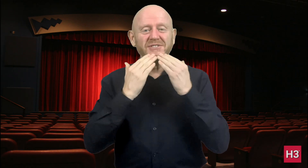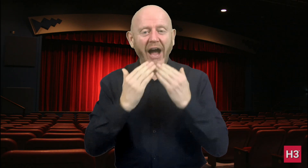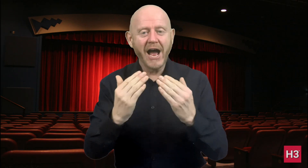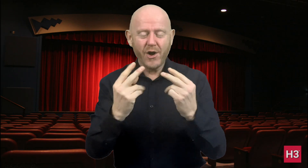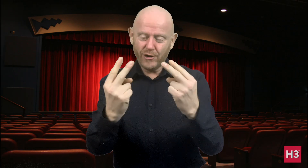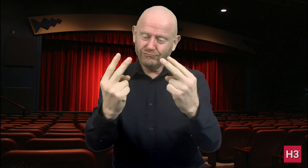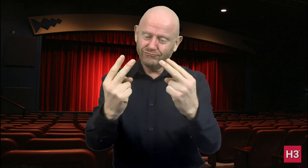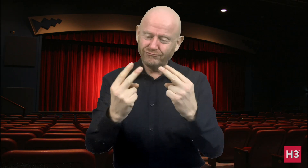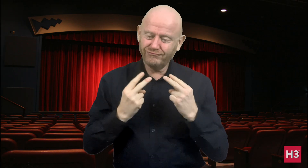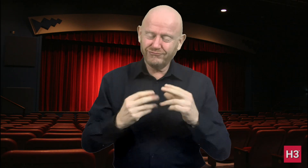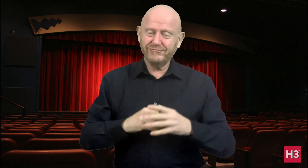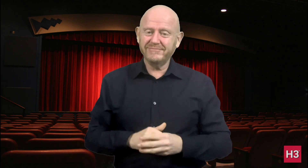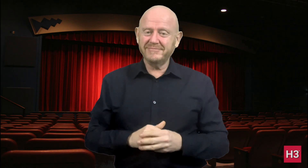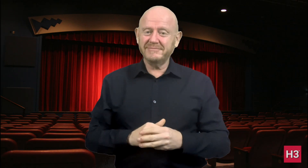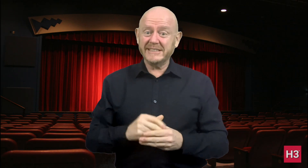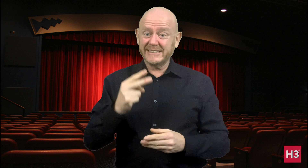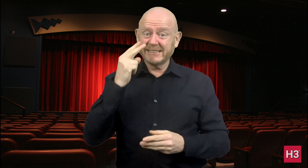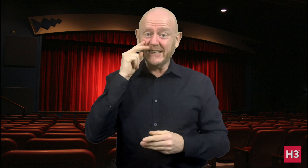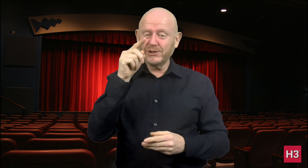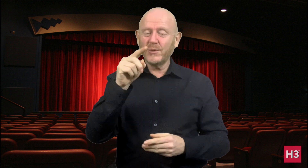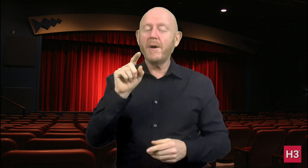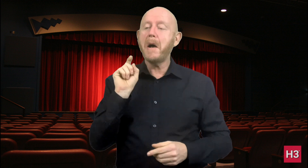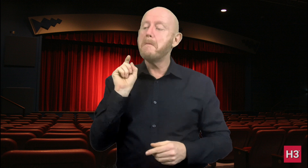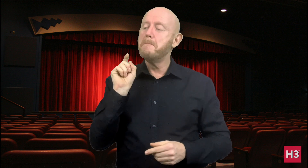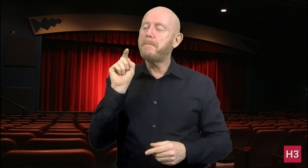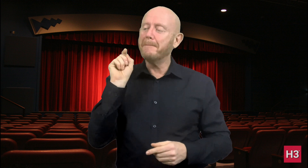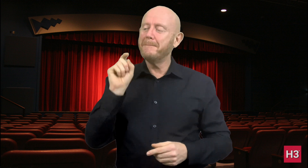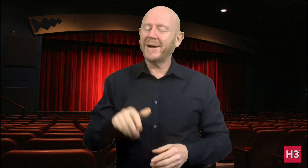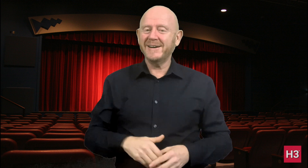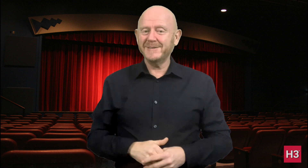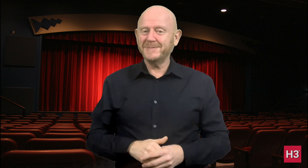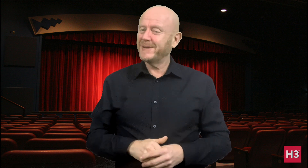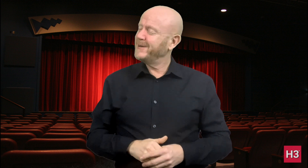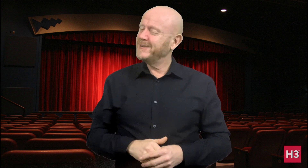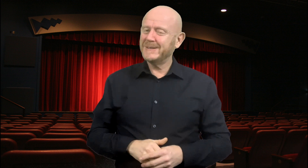Thank you for watching! See you next time!